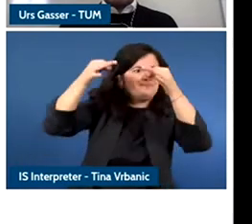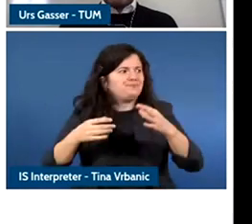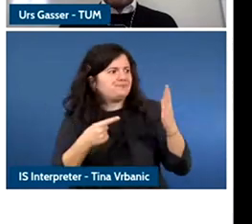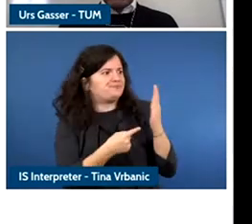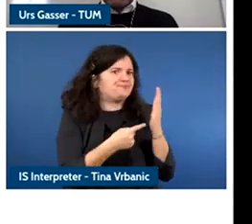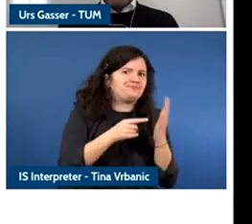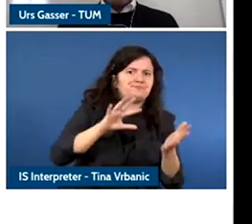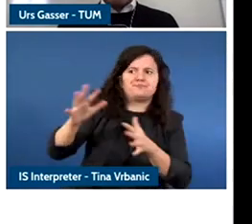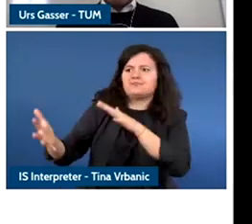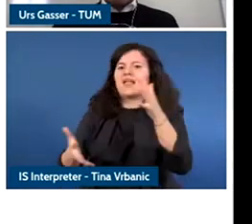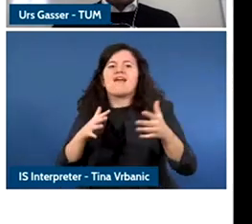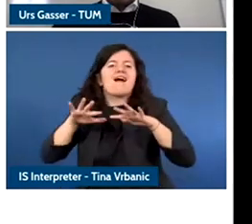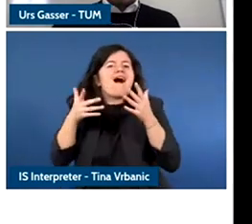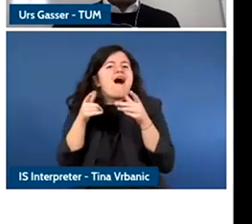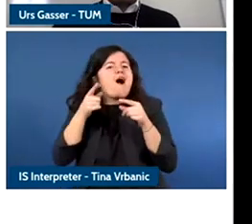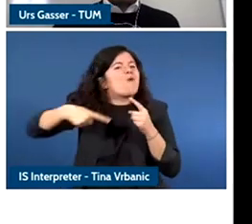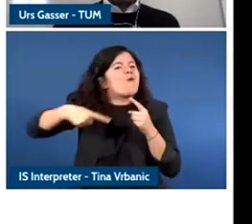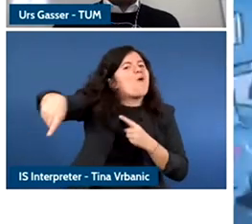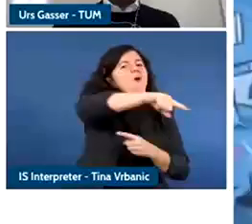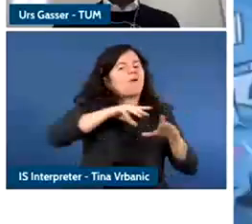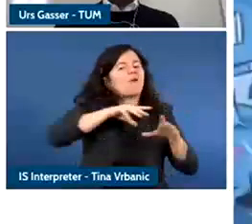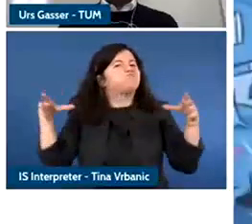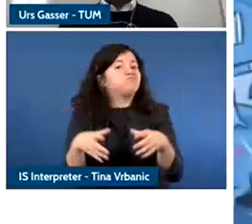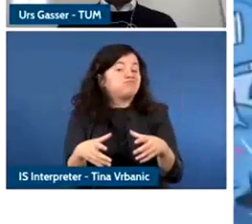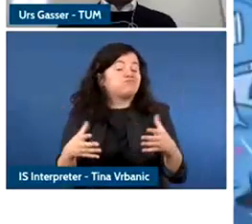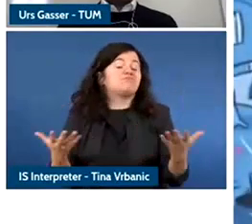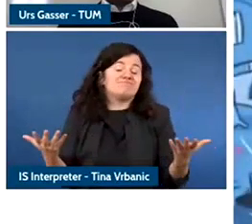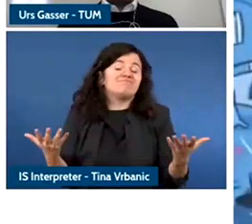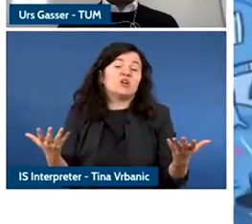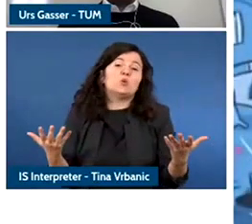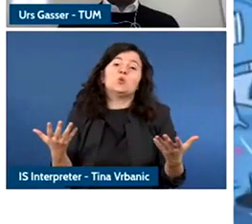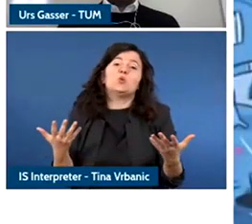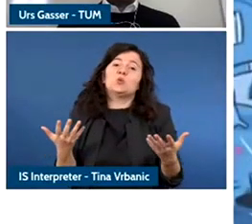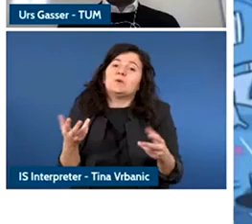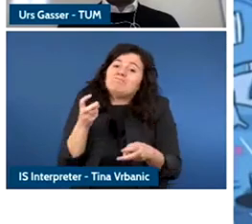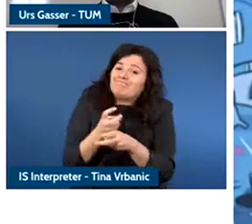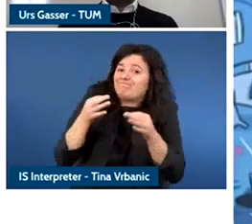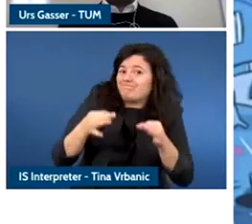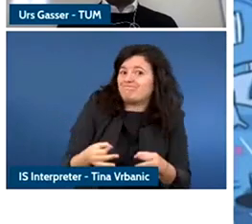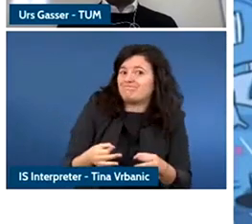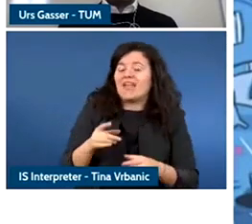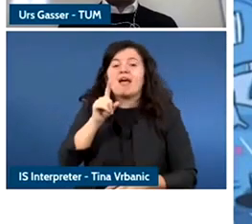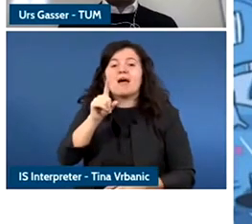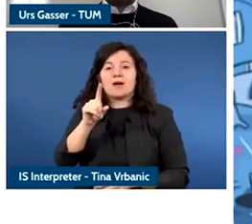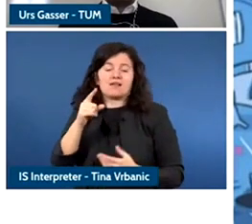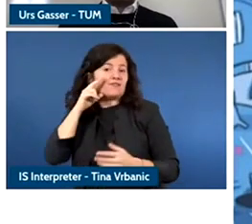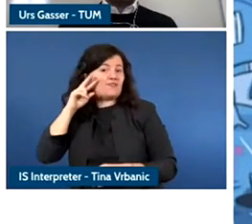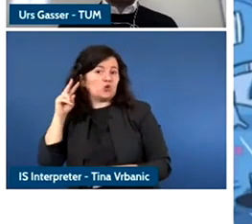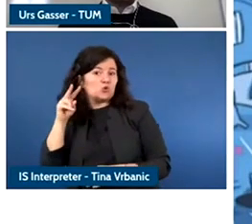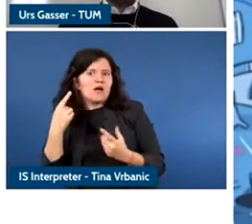But, I would say, we shoot not only folks on the risks but really think hard how we can